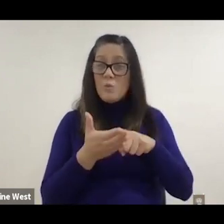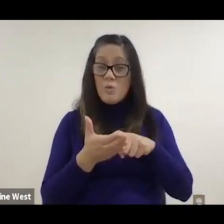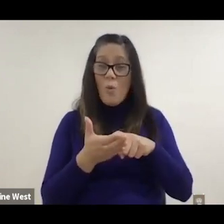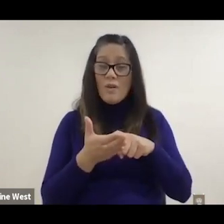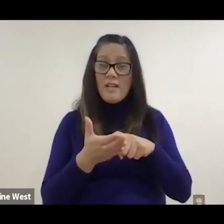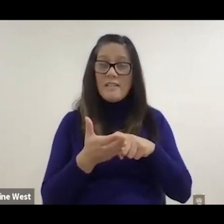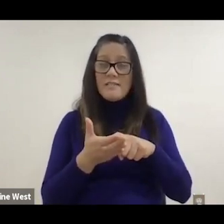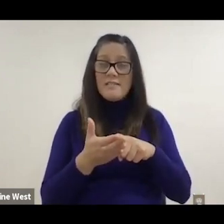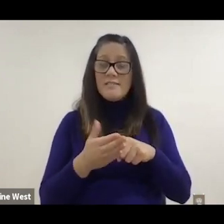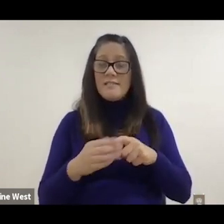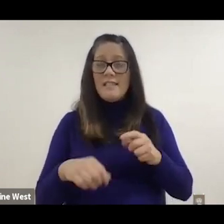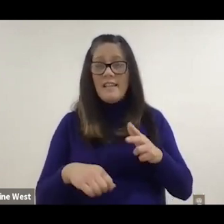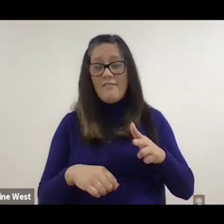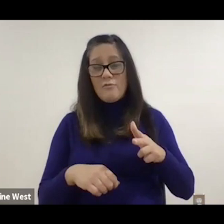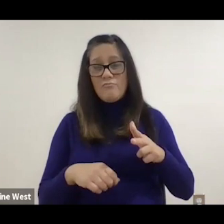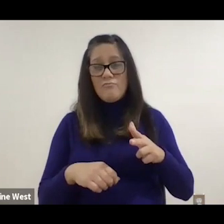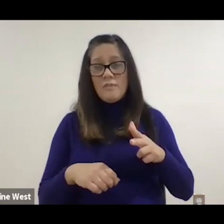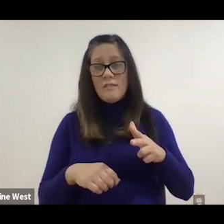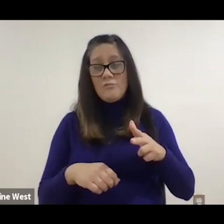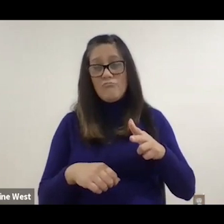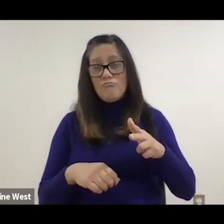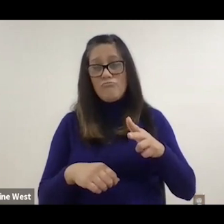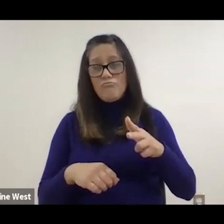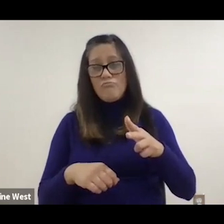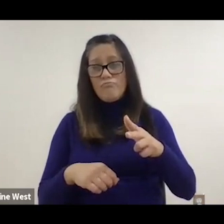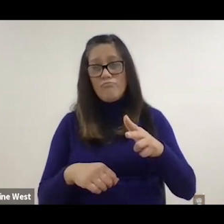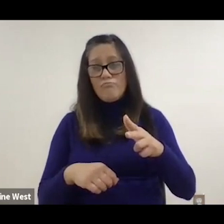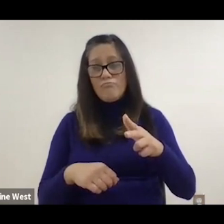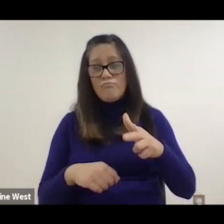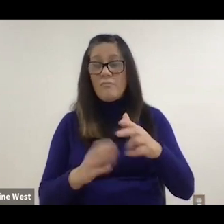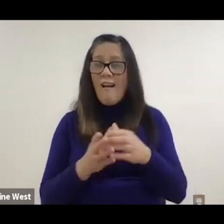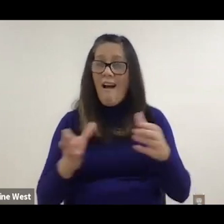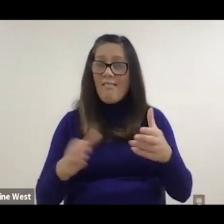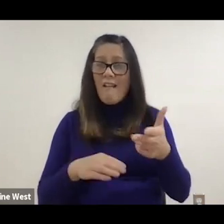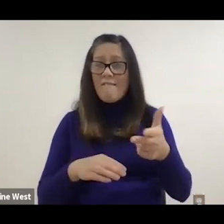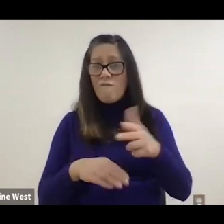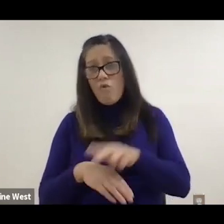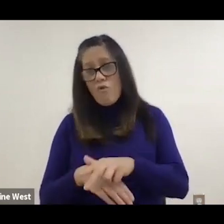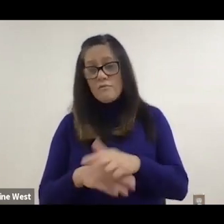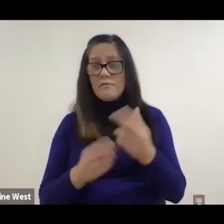like that, so a lot of tips and falls. It happened in power wheelchair users happened for two cases.